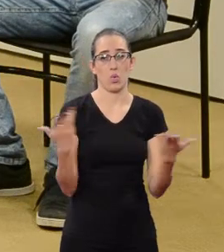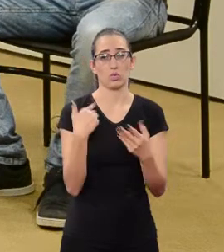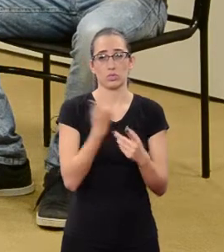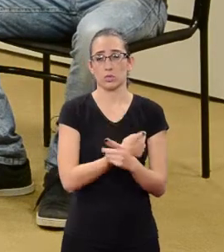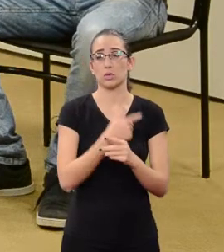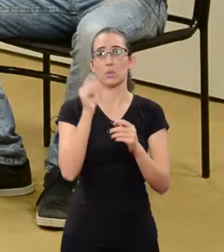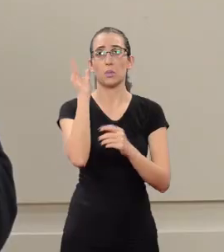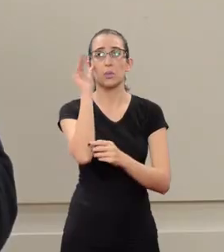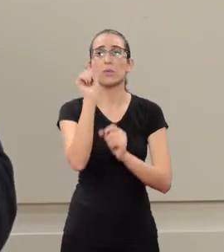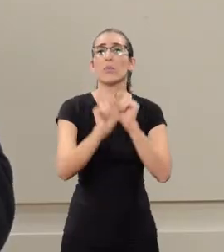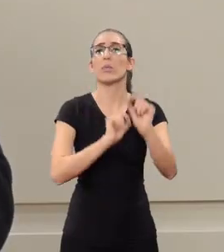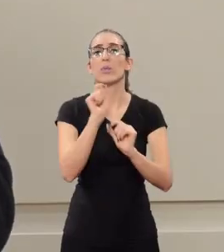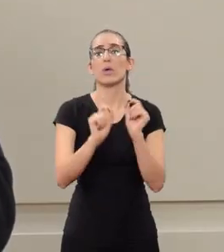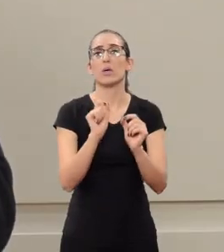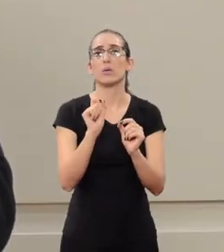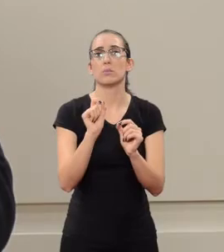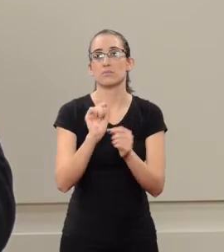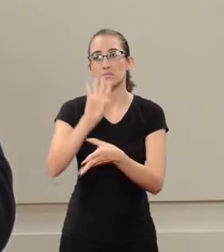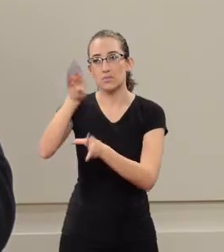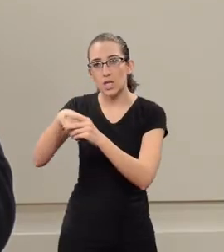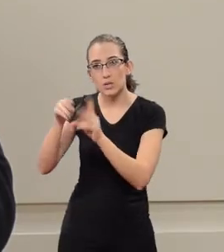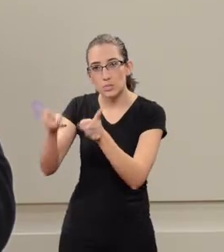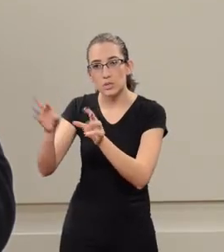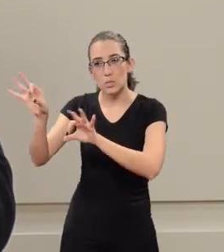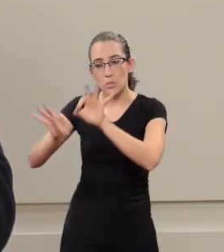what we see more at the Observatory is